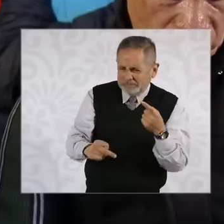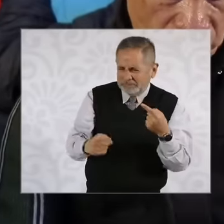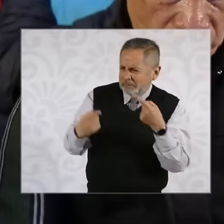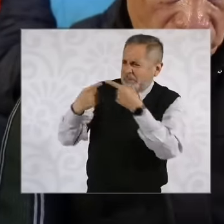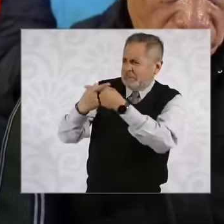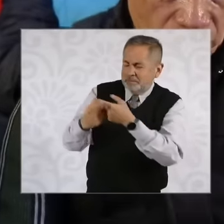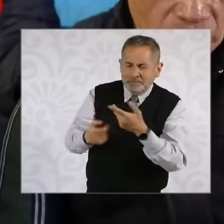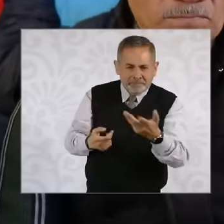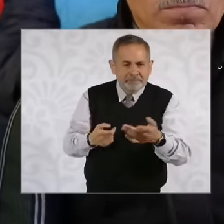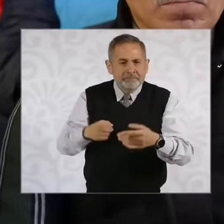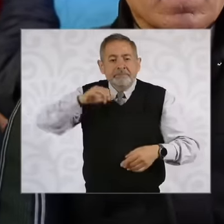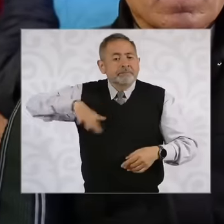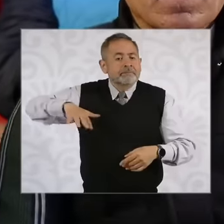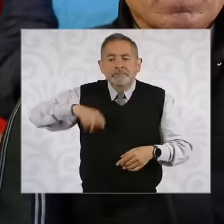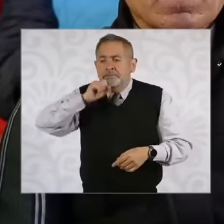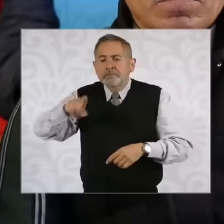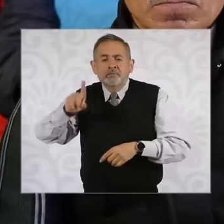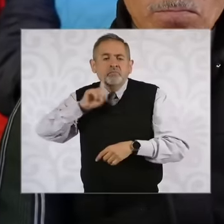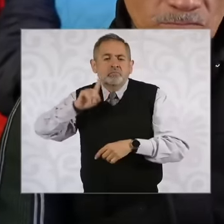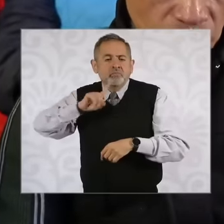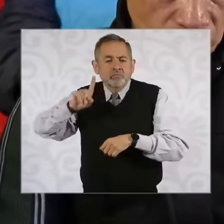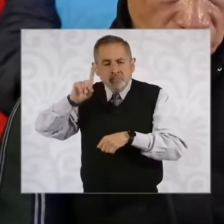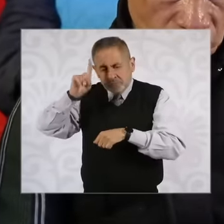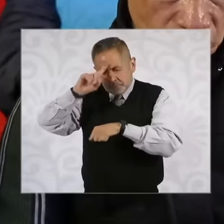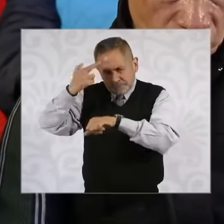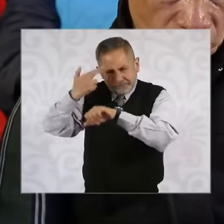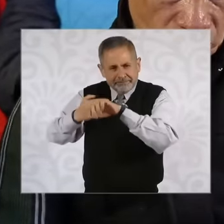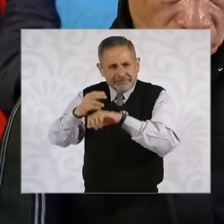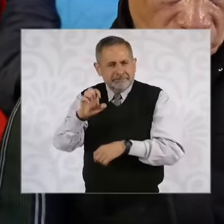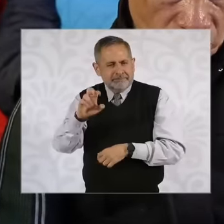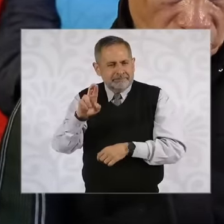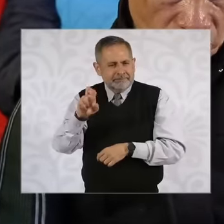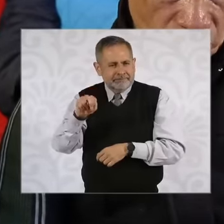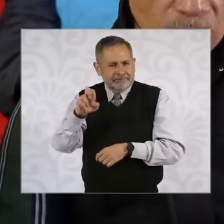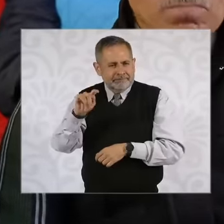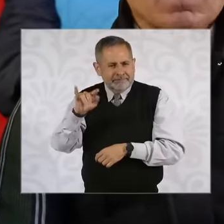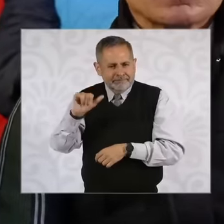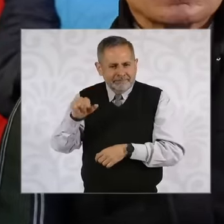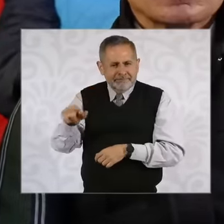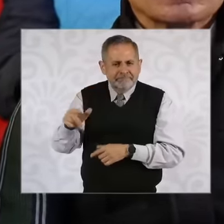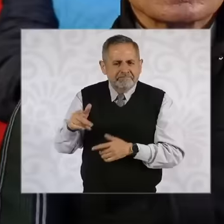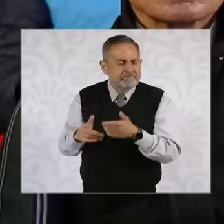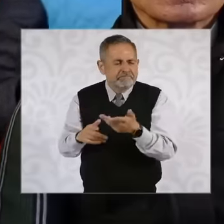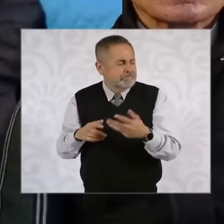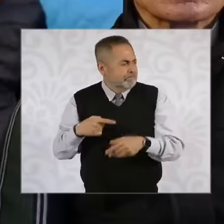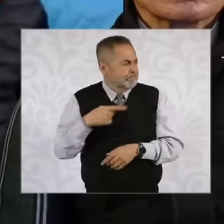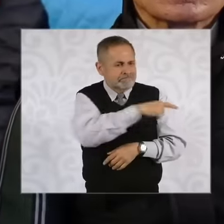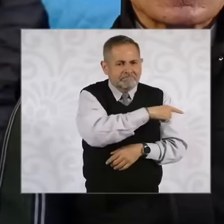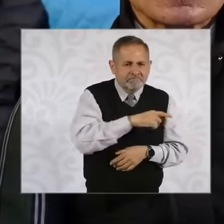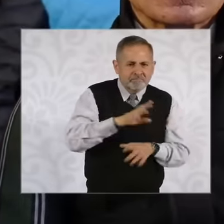legal advisor Nestina Godoy also said regarding the fact that the federal pact is violated and what